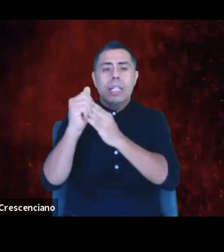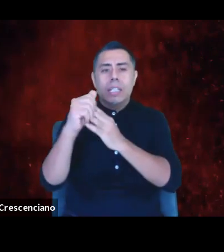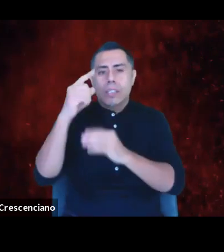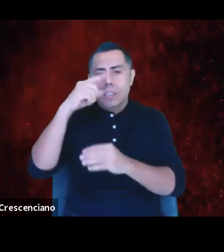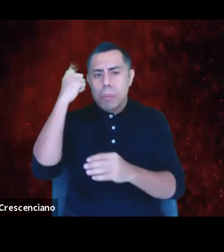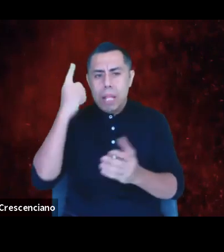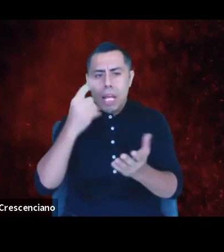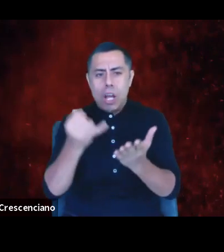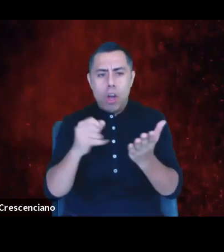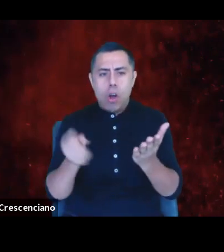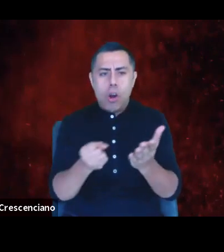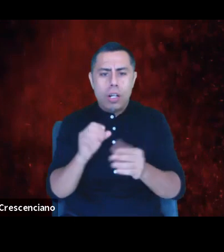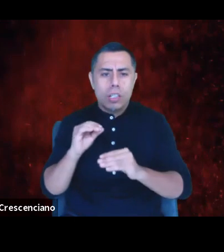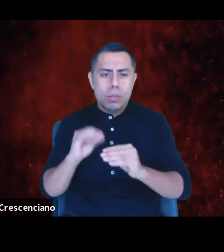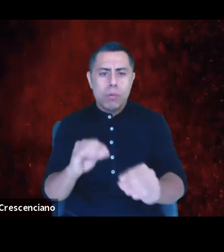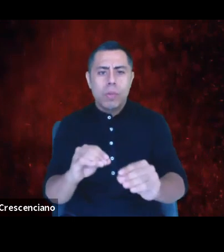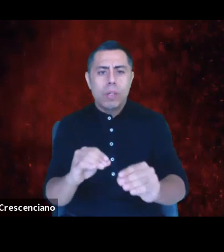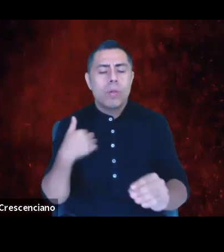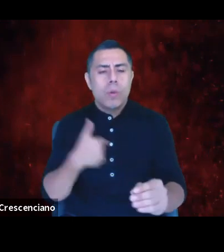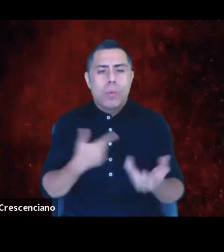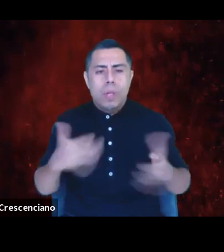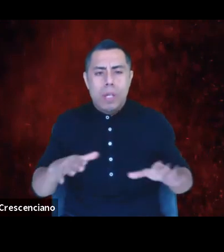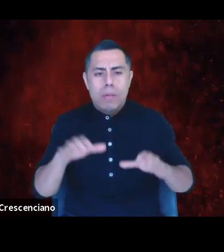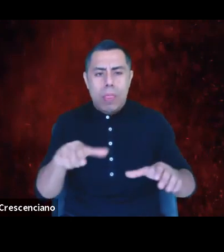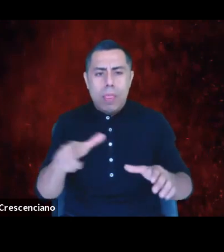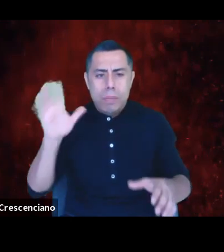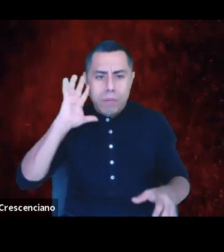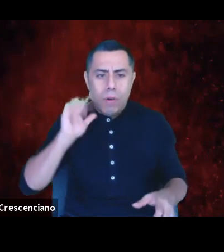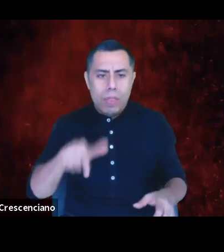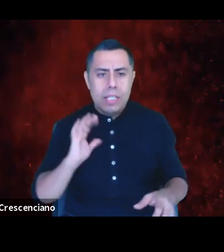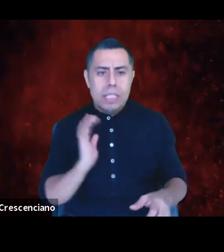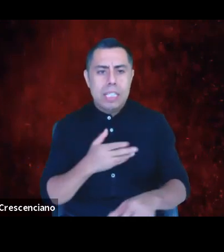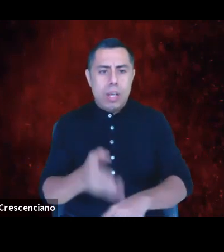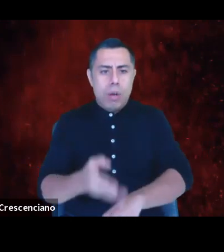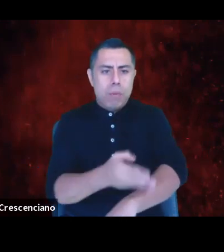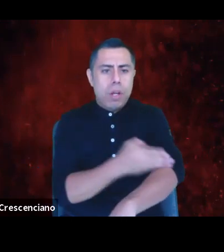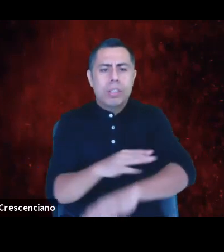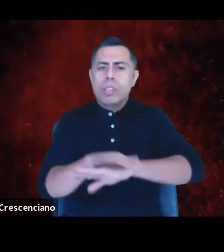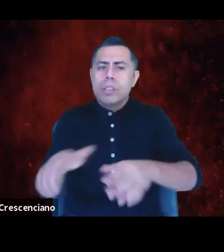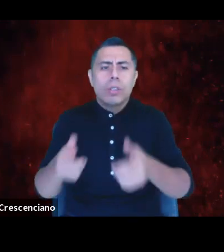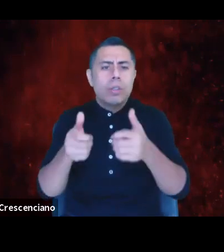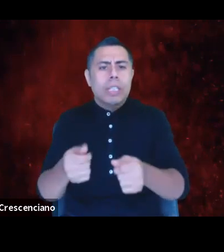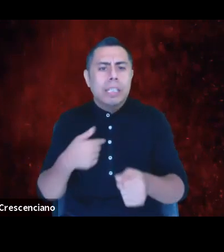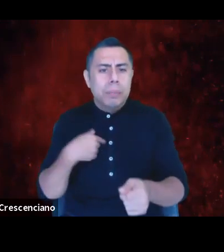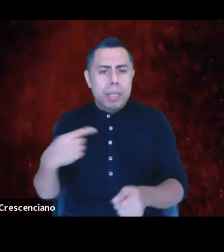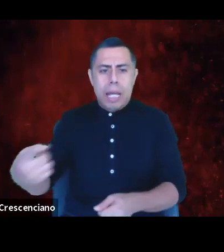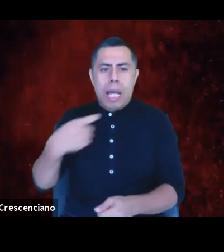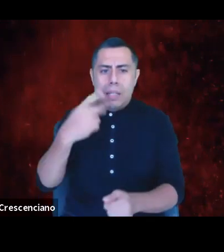done this before, and this is the progress we've put forth? So don't text me asking me to see how I'm feeling.